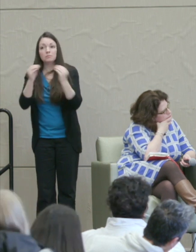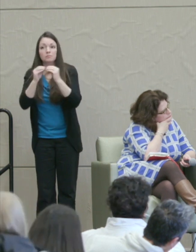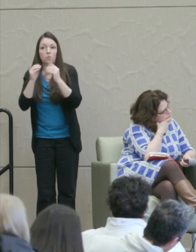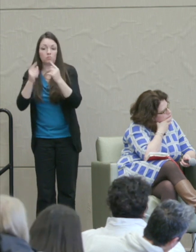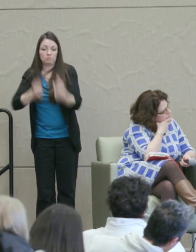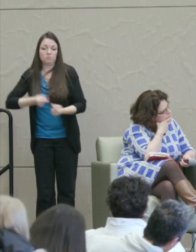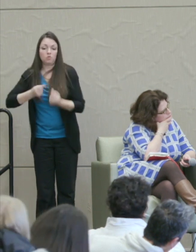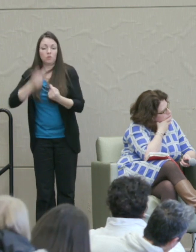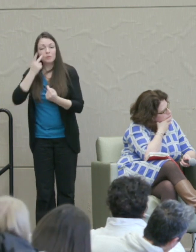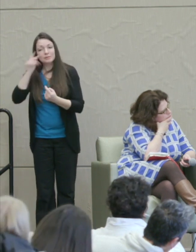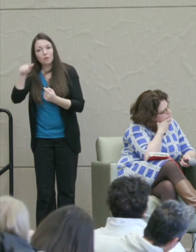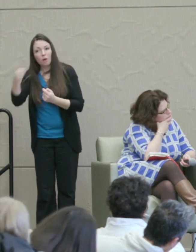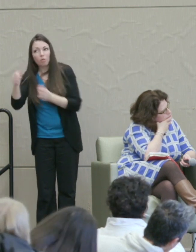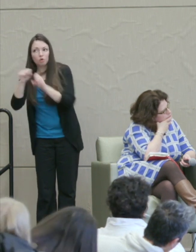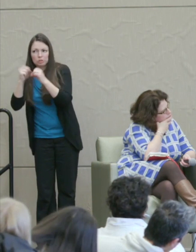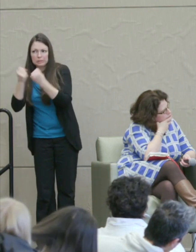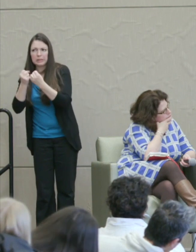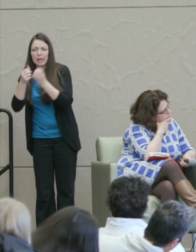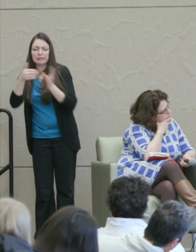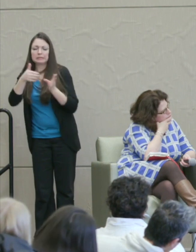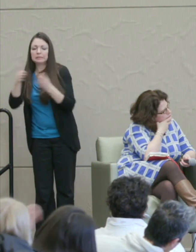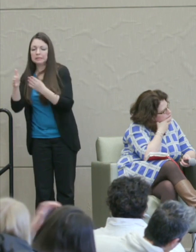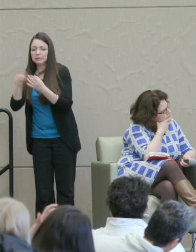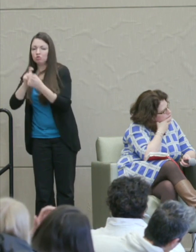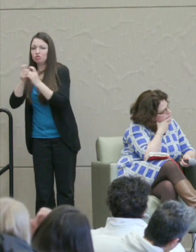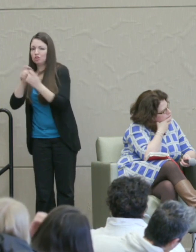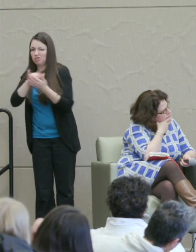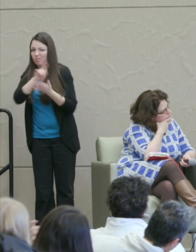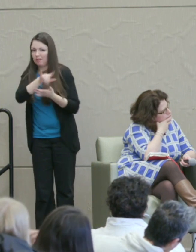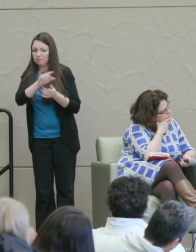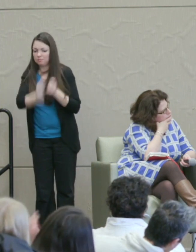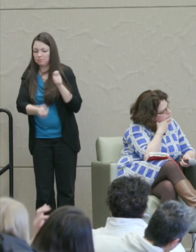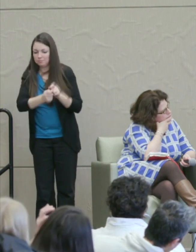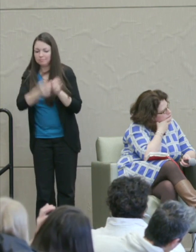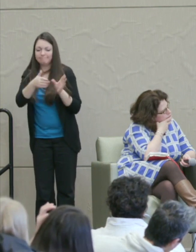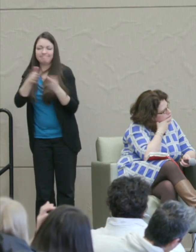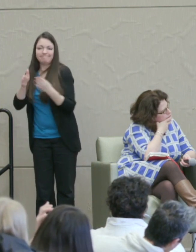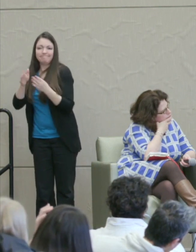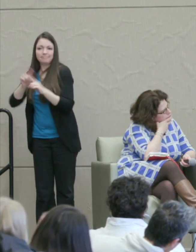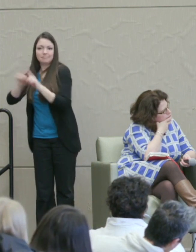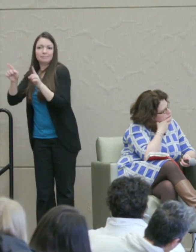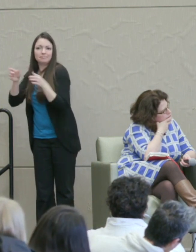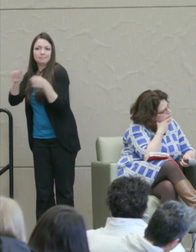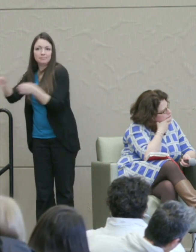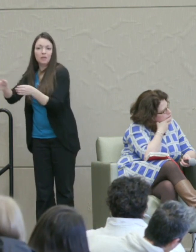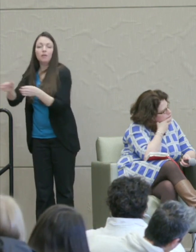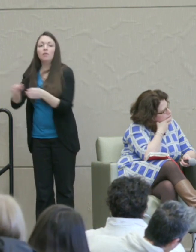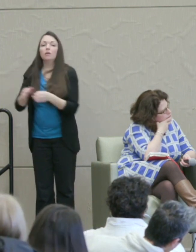societies turning away from the retributive paradigm is racial hatred and other kinds